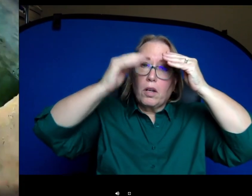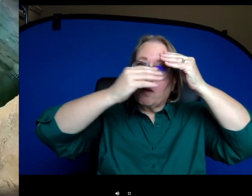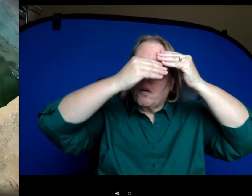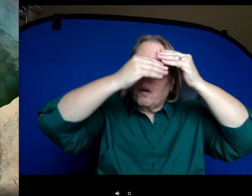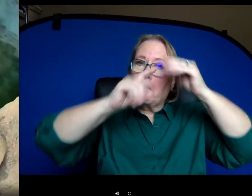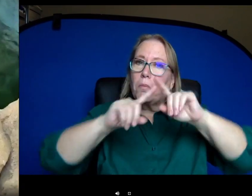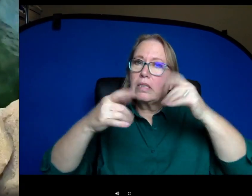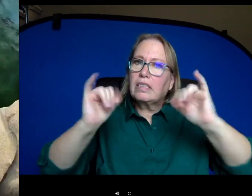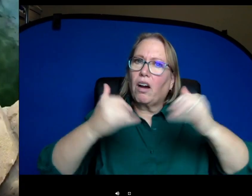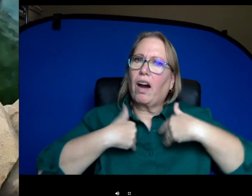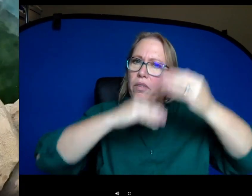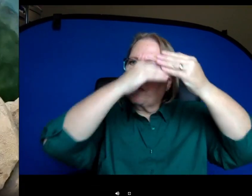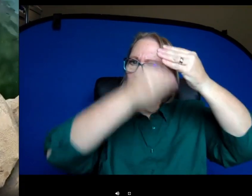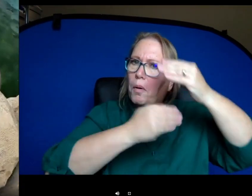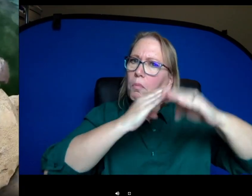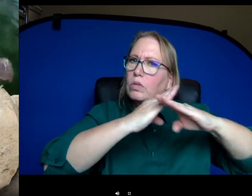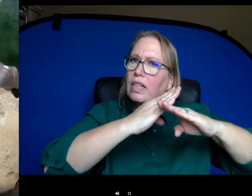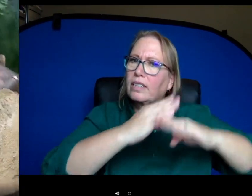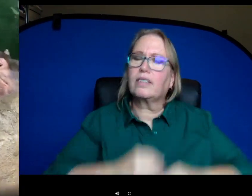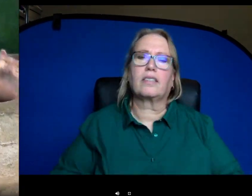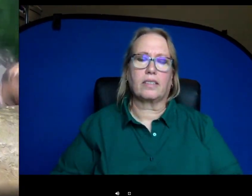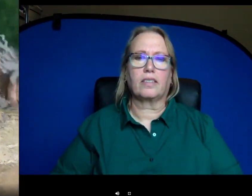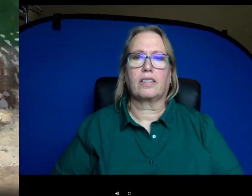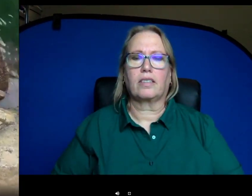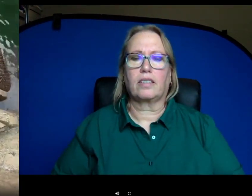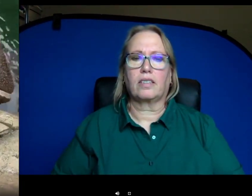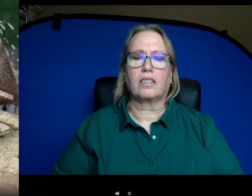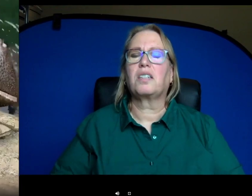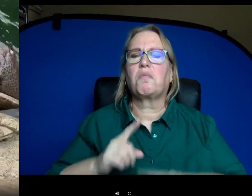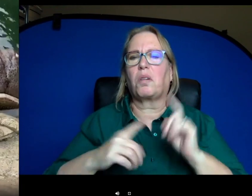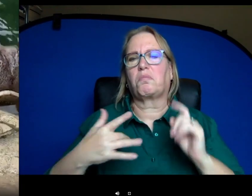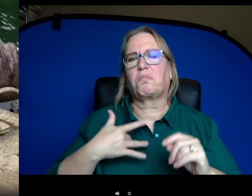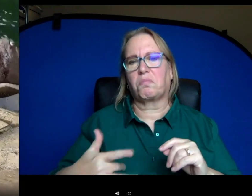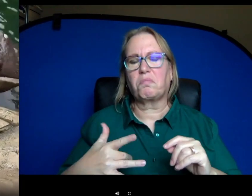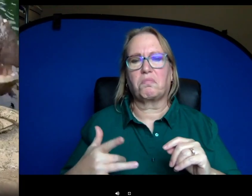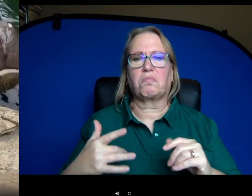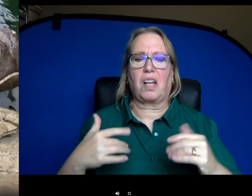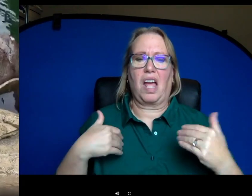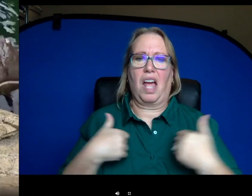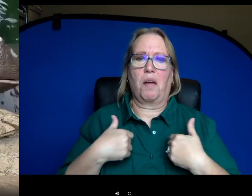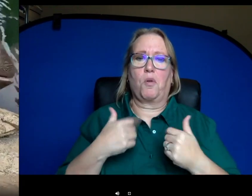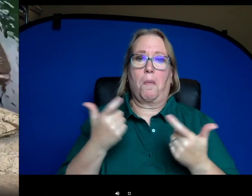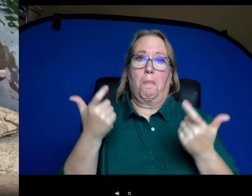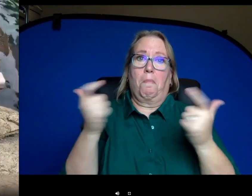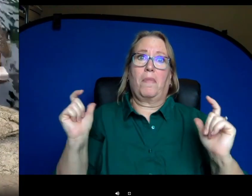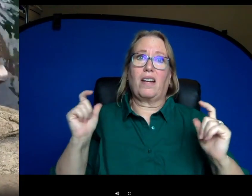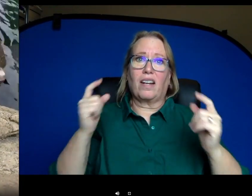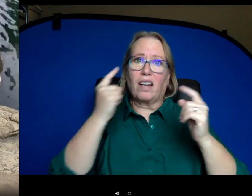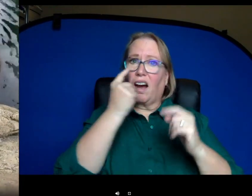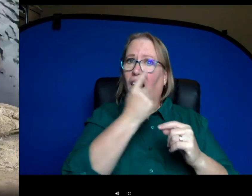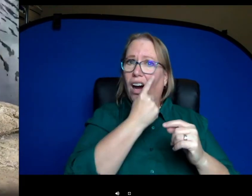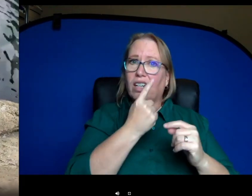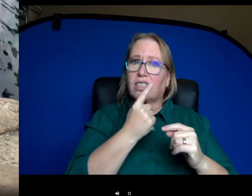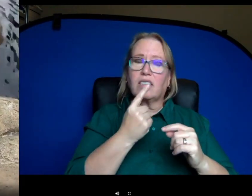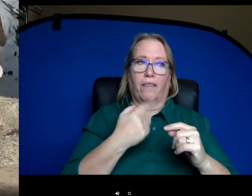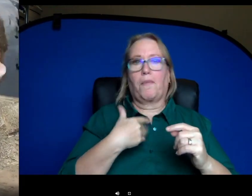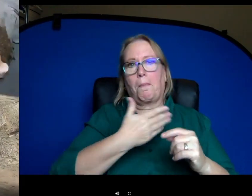and it not affect them or hurt their eyes in any way. Um, but usually animals with really large eyes compared to their bodies are the ones that have the best